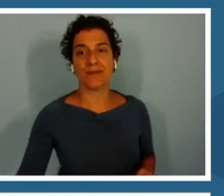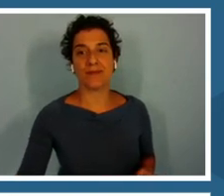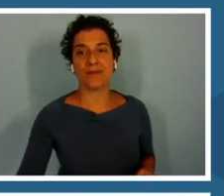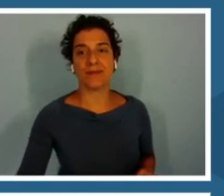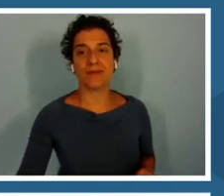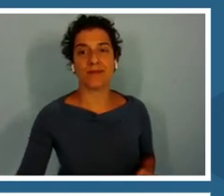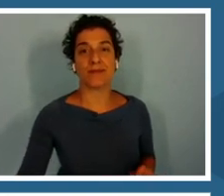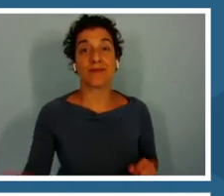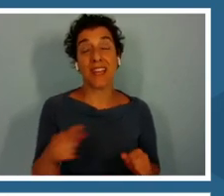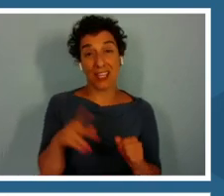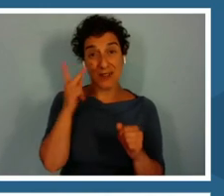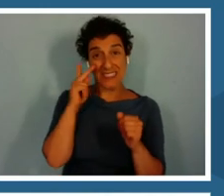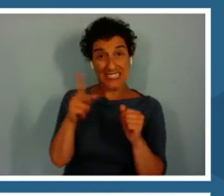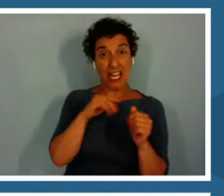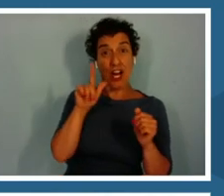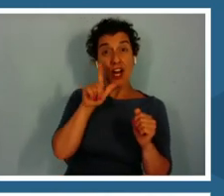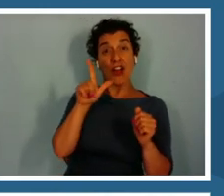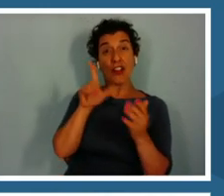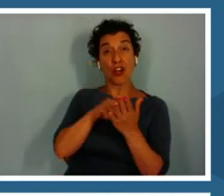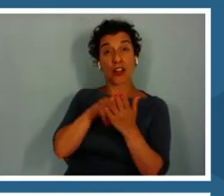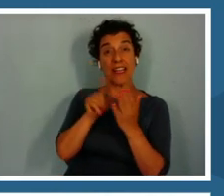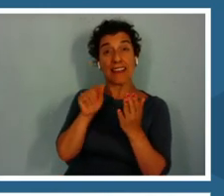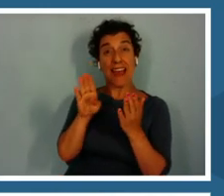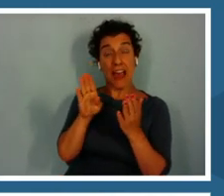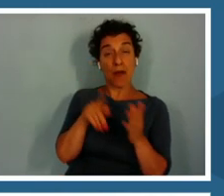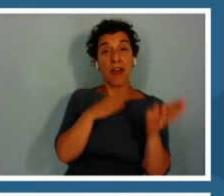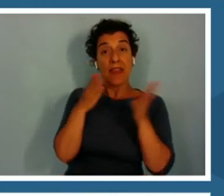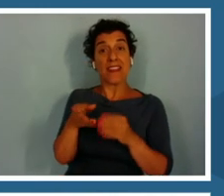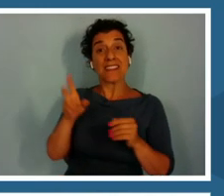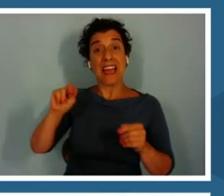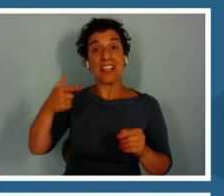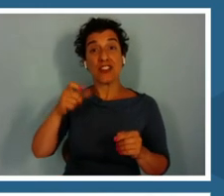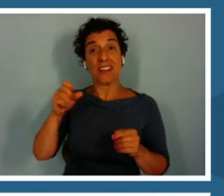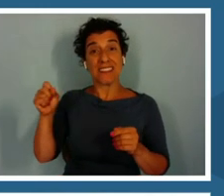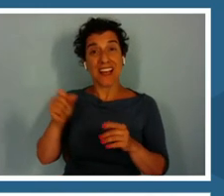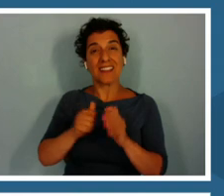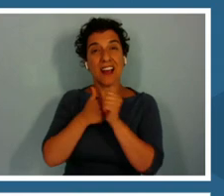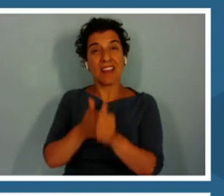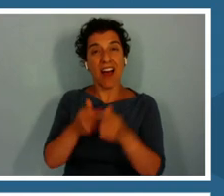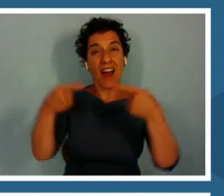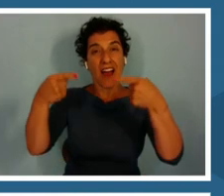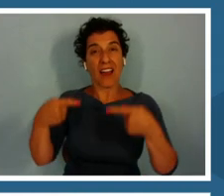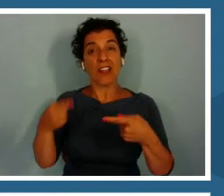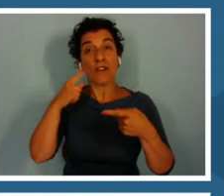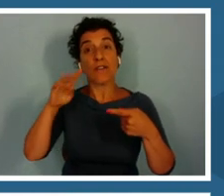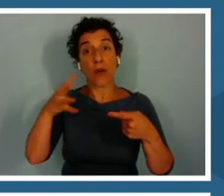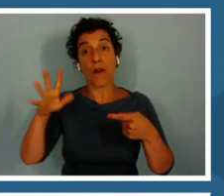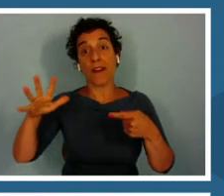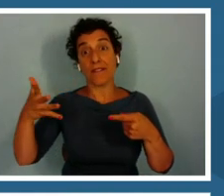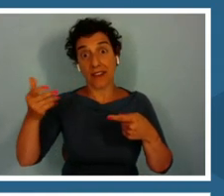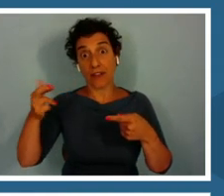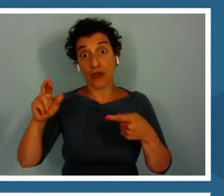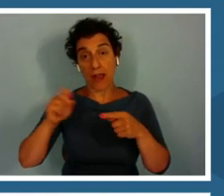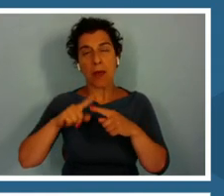This activity is and GSS aligned to fourth and fifth grade but it can very easily be scaled up.